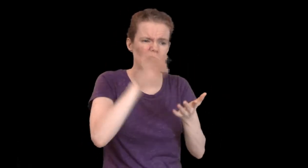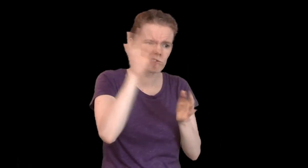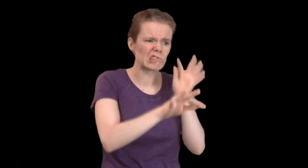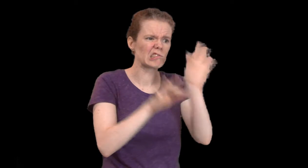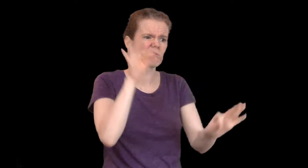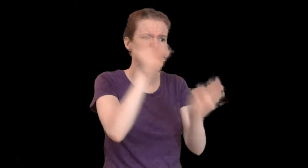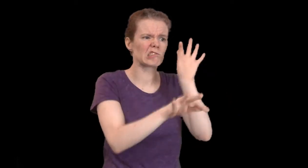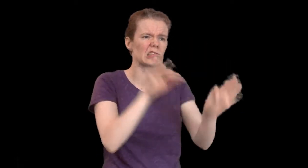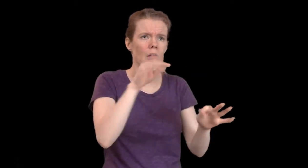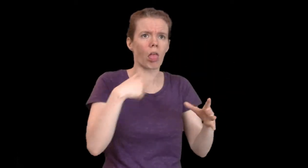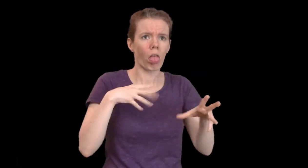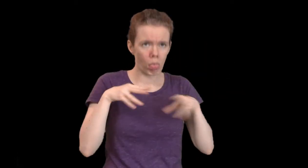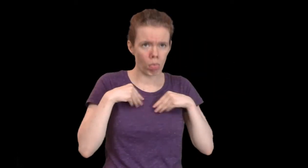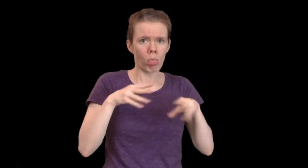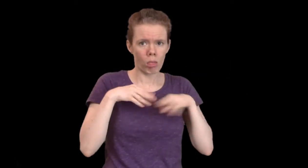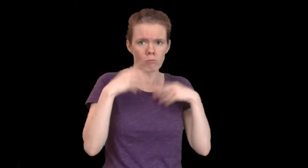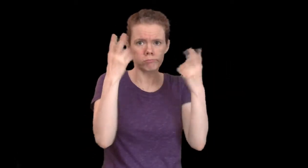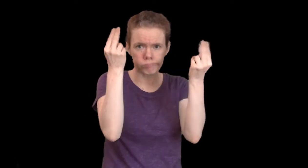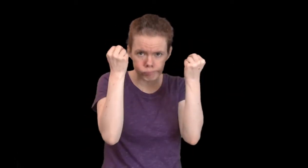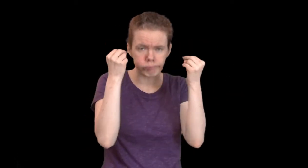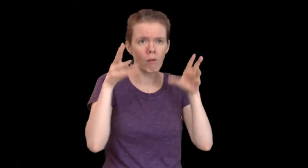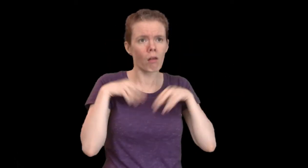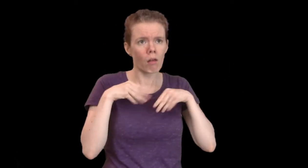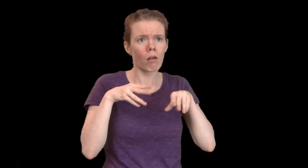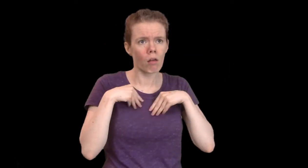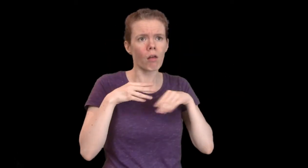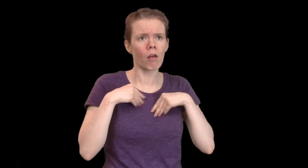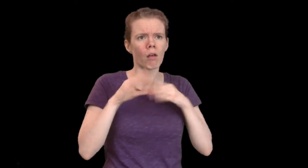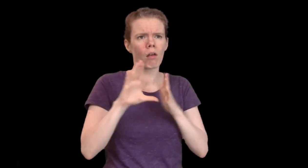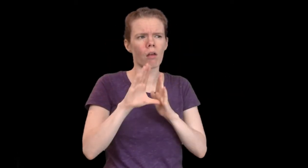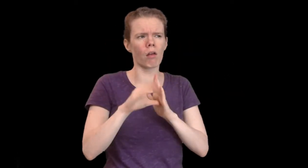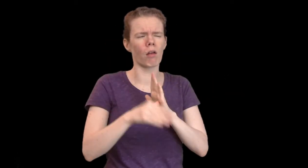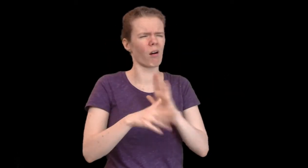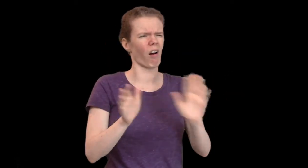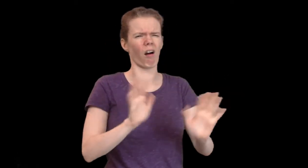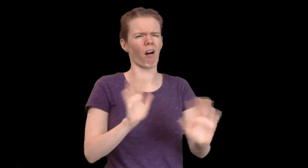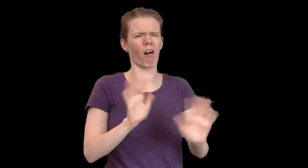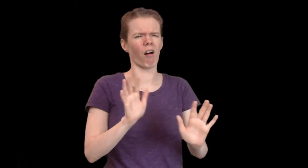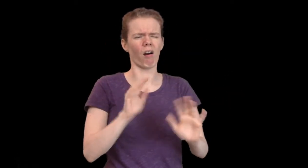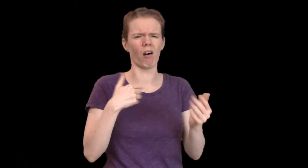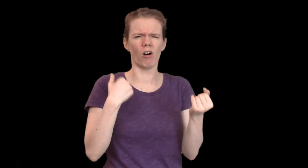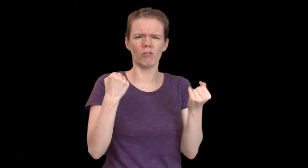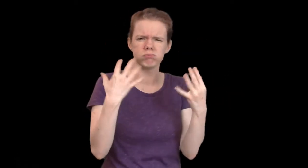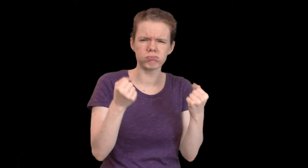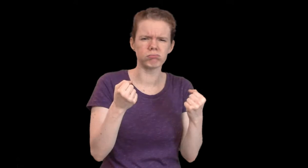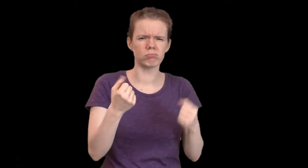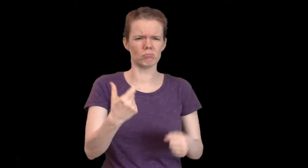accepting our subordination to what we are taught. We eventually come to realize our validity